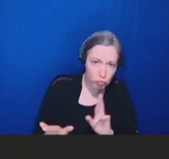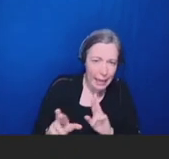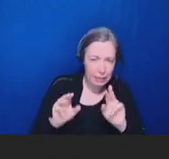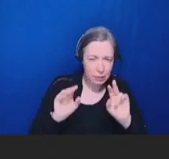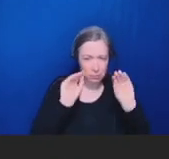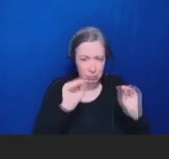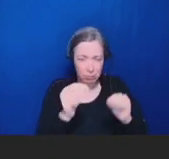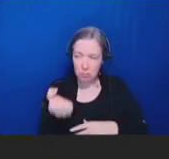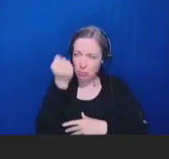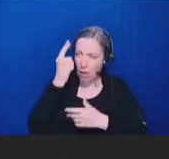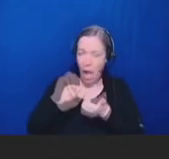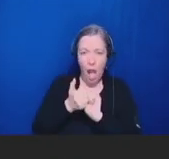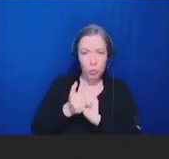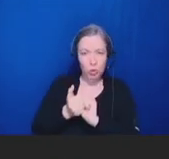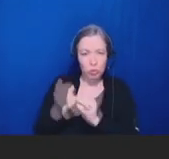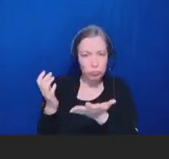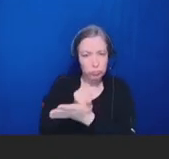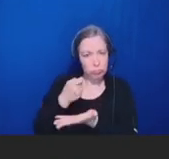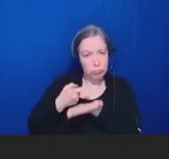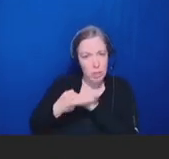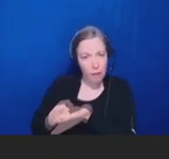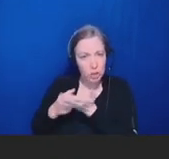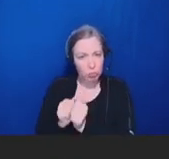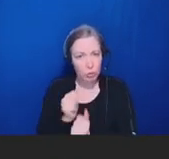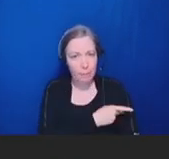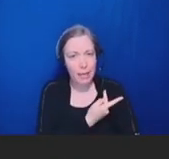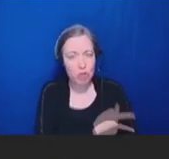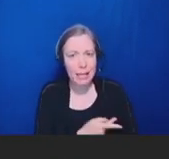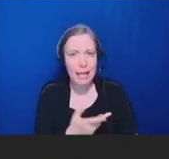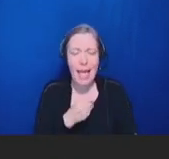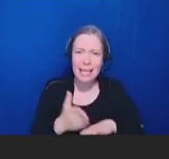improving access to some of the currently available online tools. I've been shocked